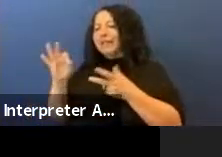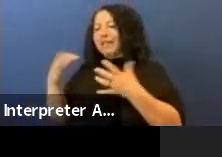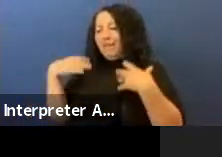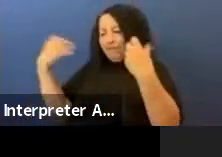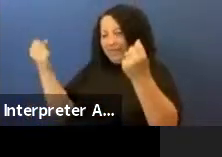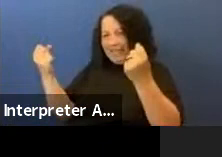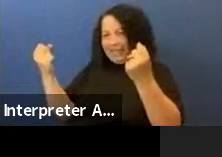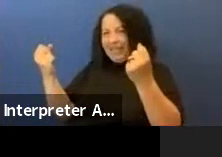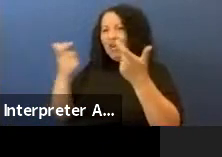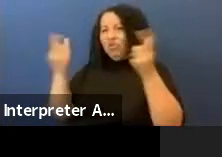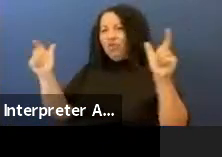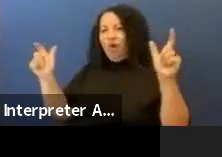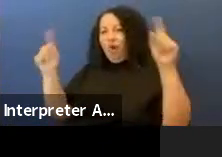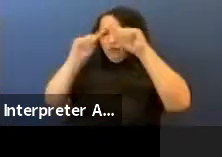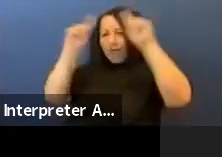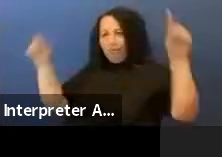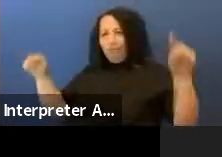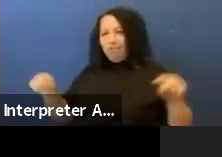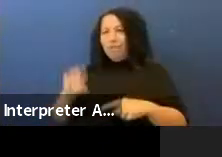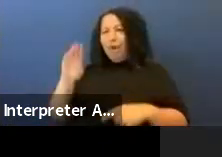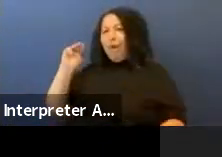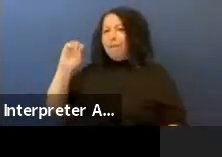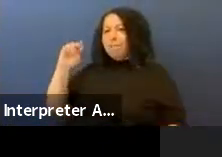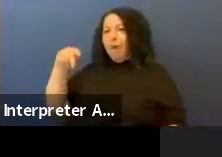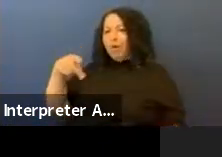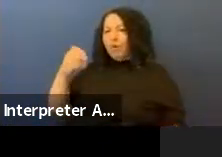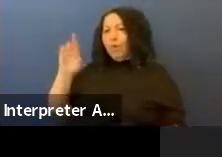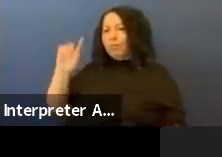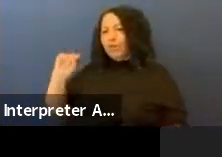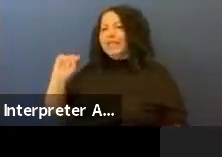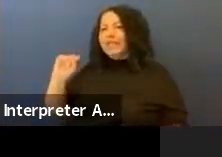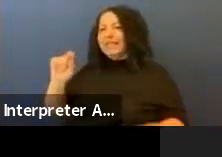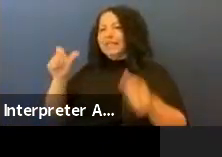These are our sites of sacred worship